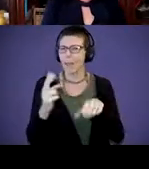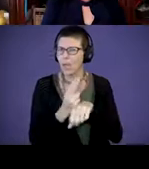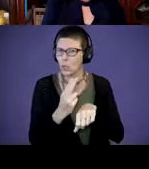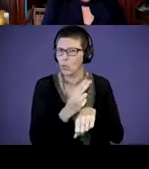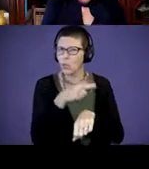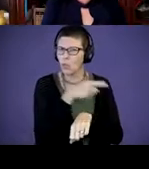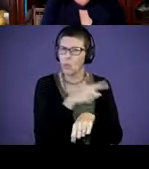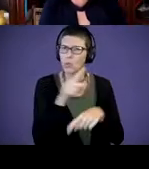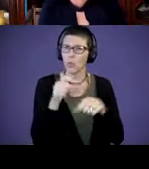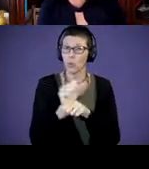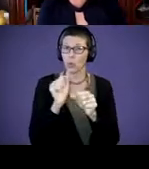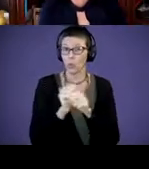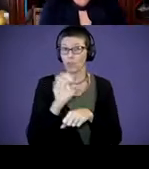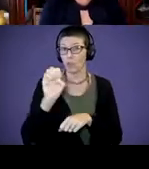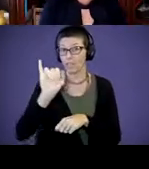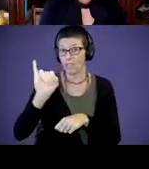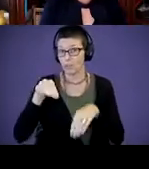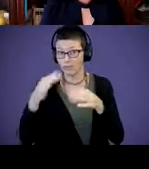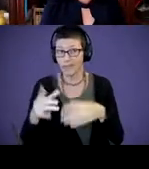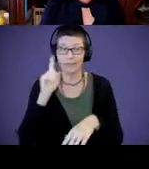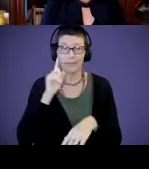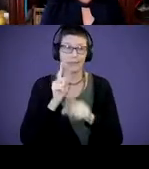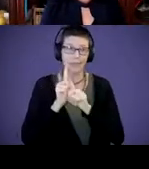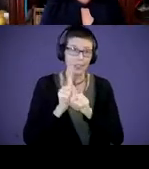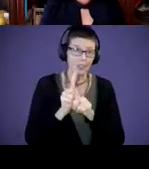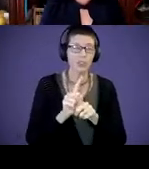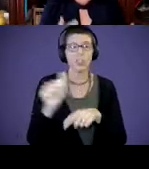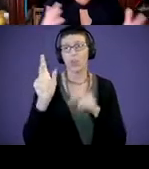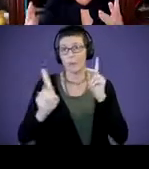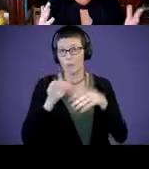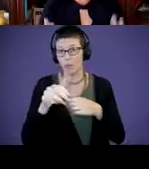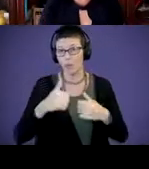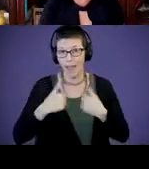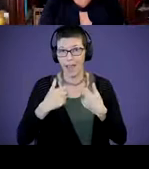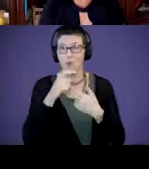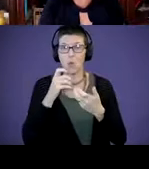providers, our deaf mentors? The other people in our life that are engaging with our child?